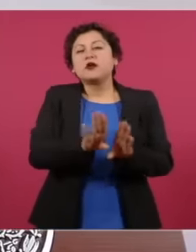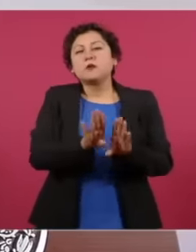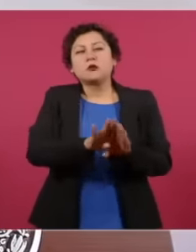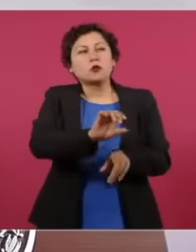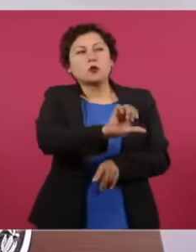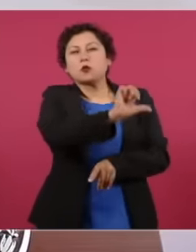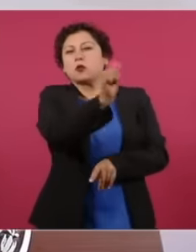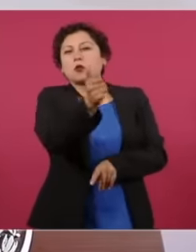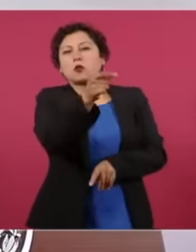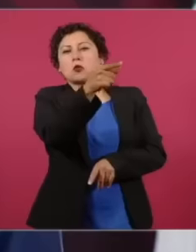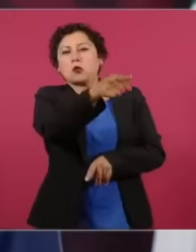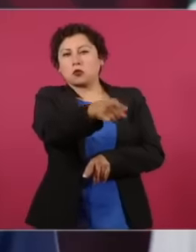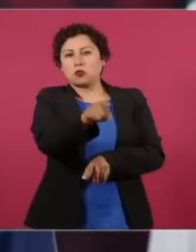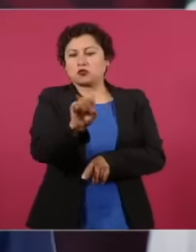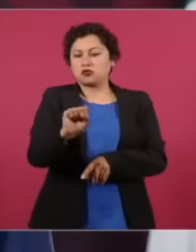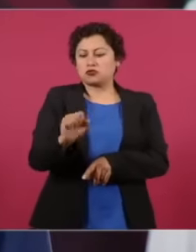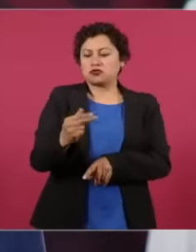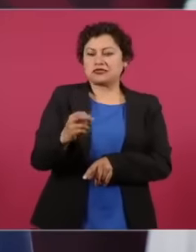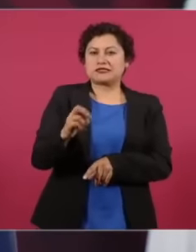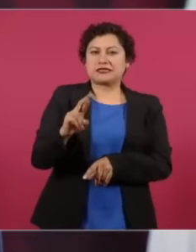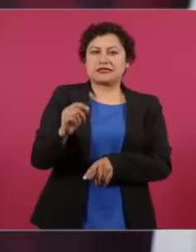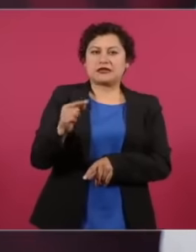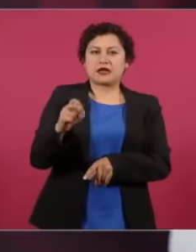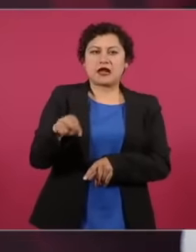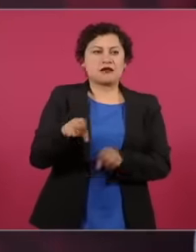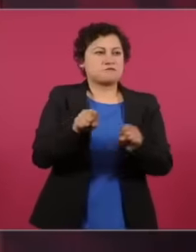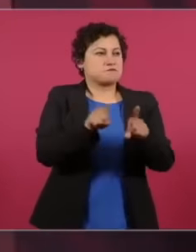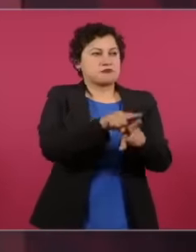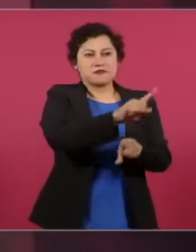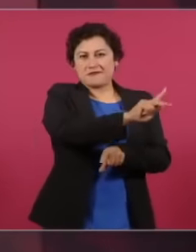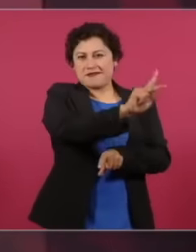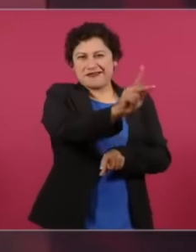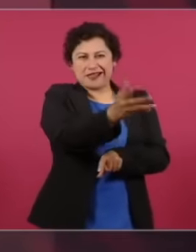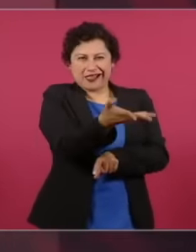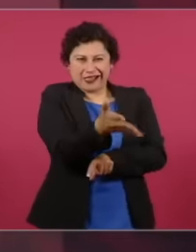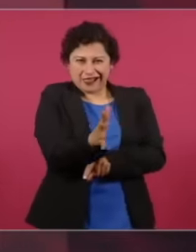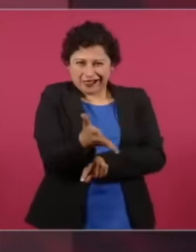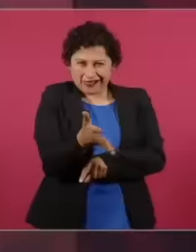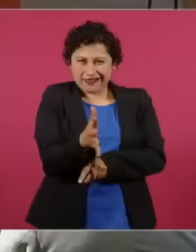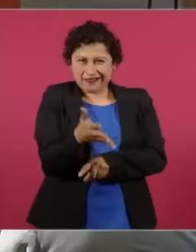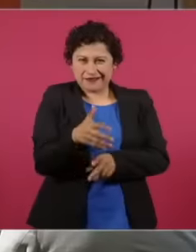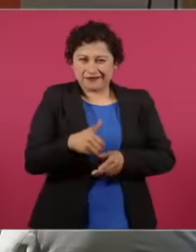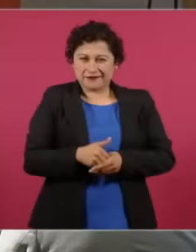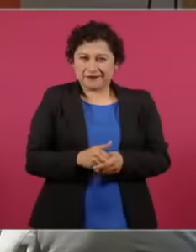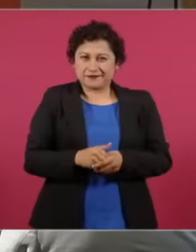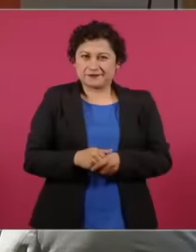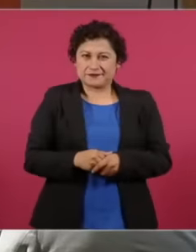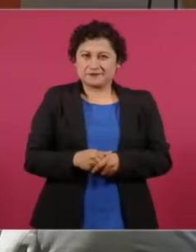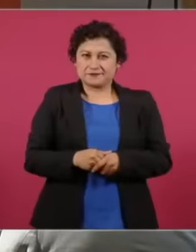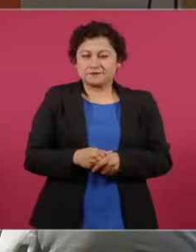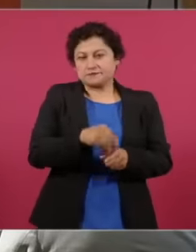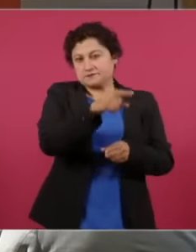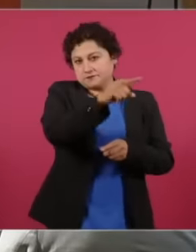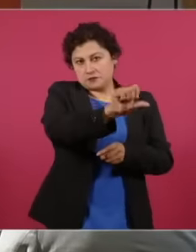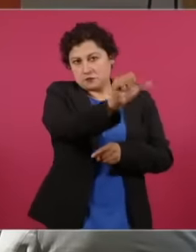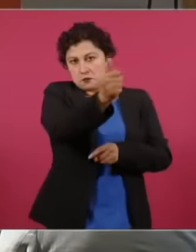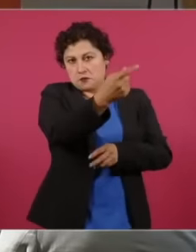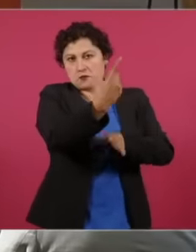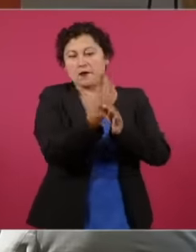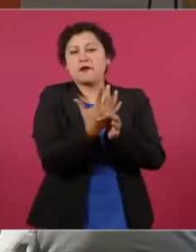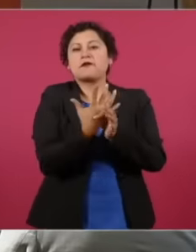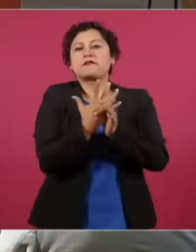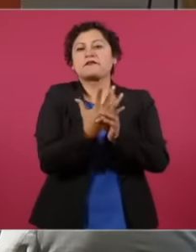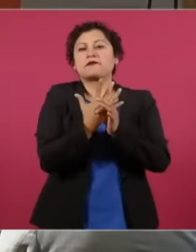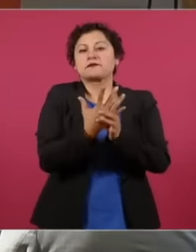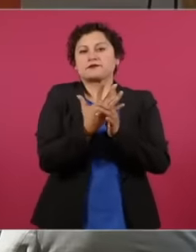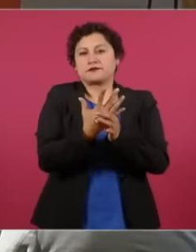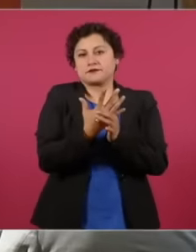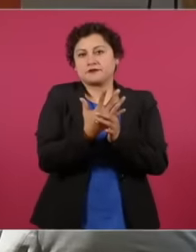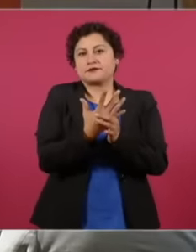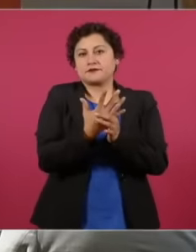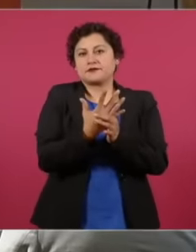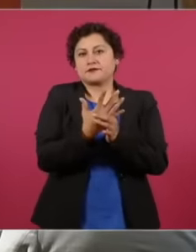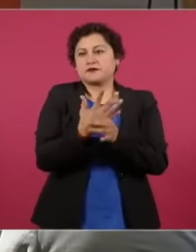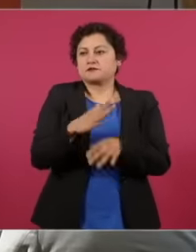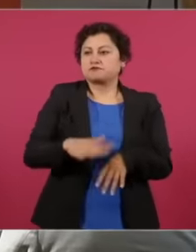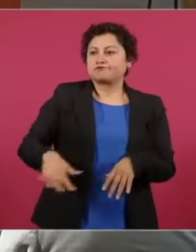Sheridan who says that the people are not